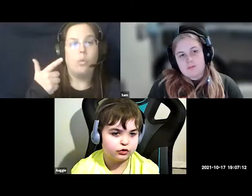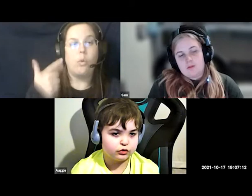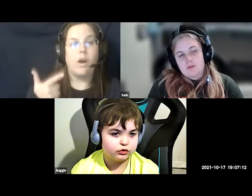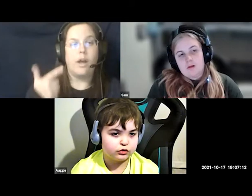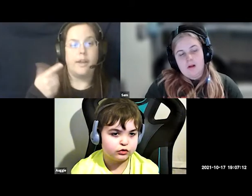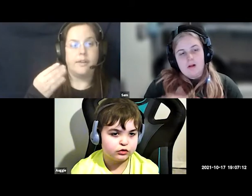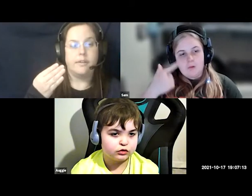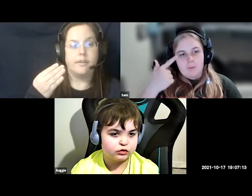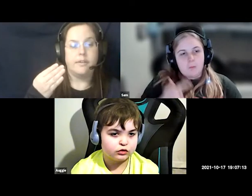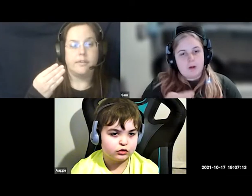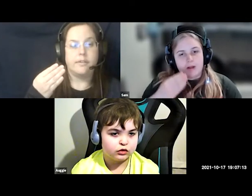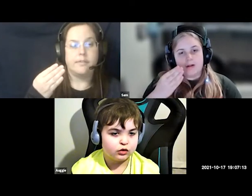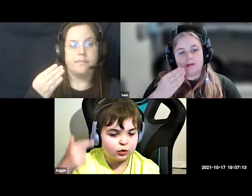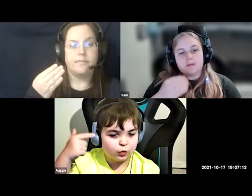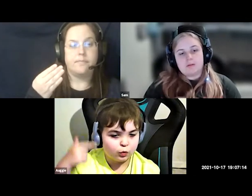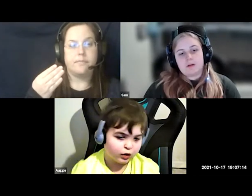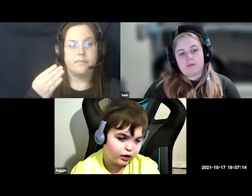one one one